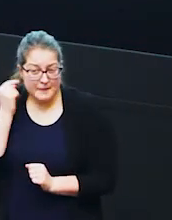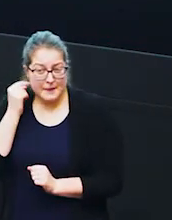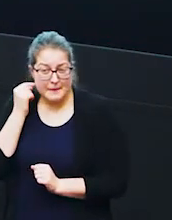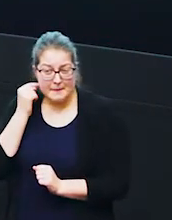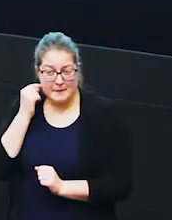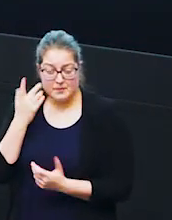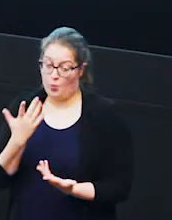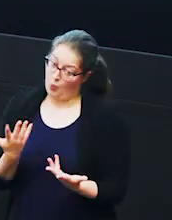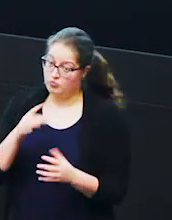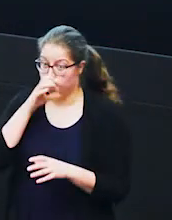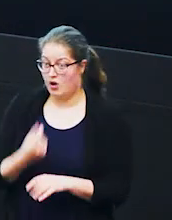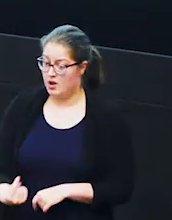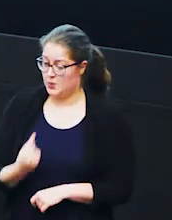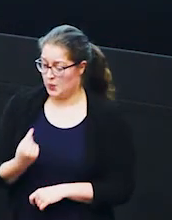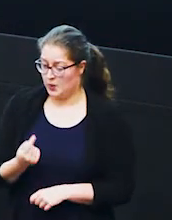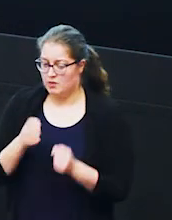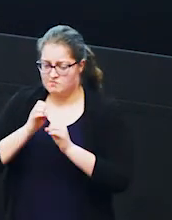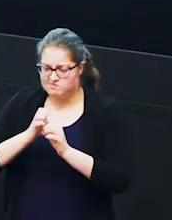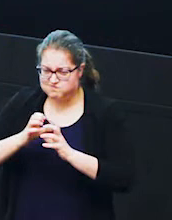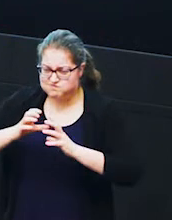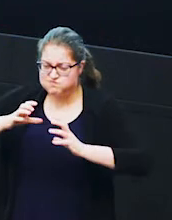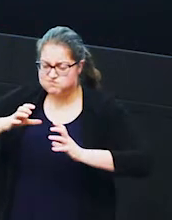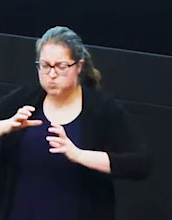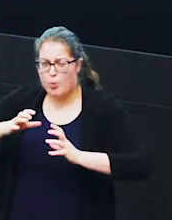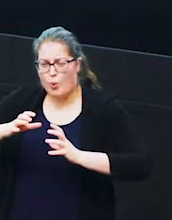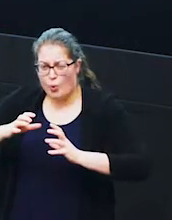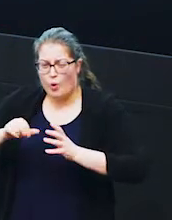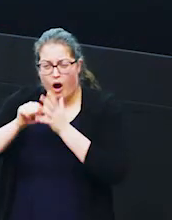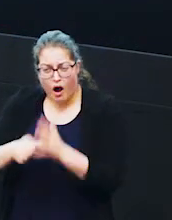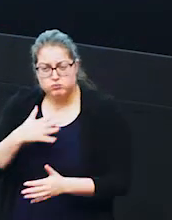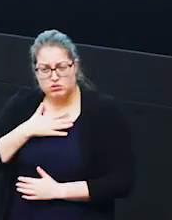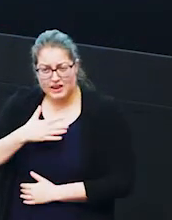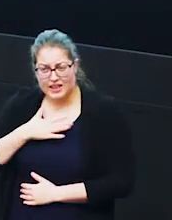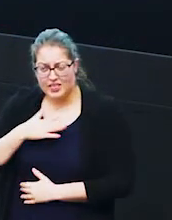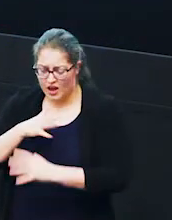the trunk um it can swell up and it can make it difficult for an elephant to breathe even okay